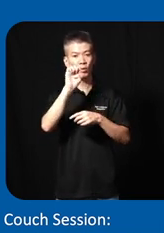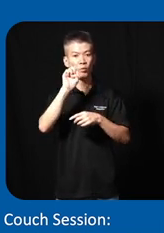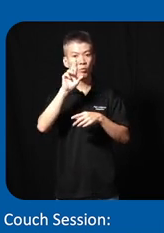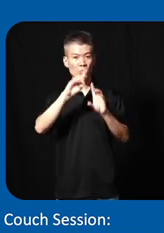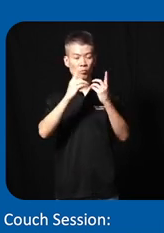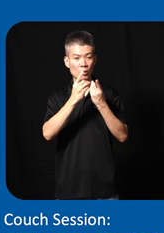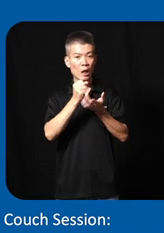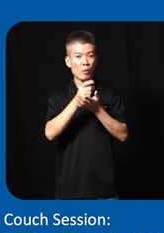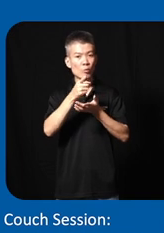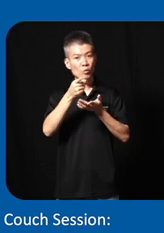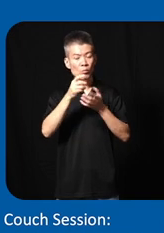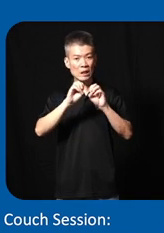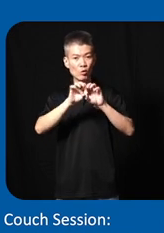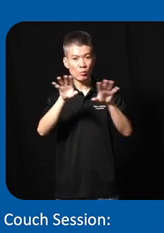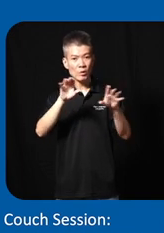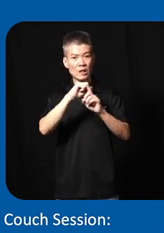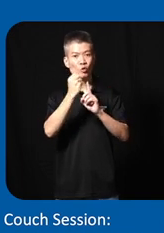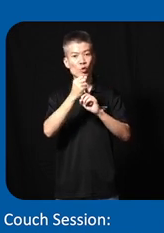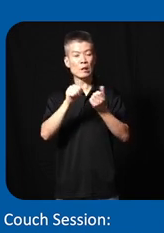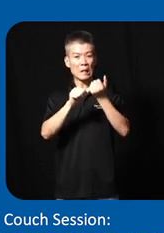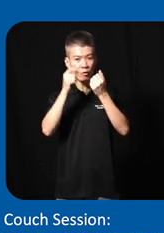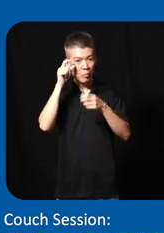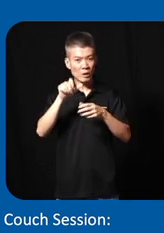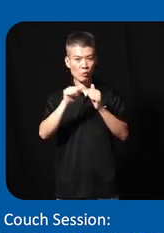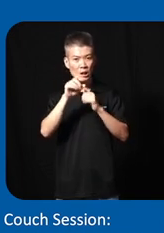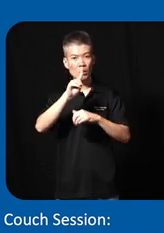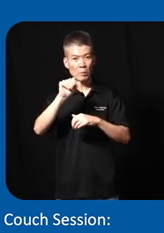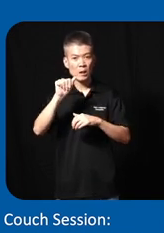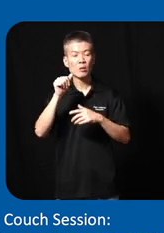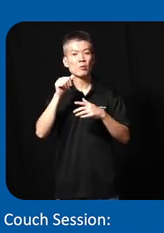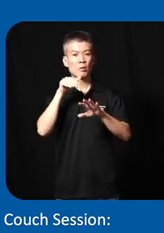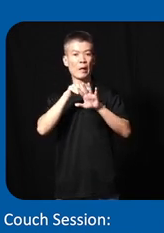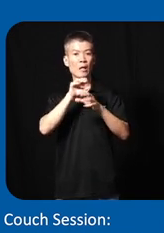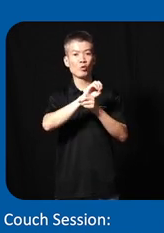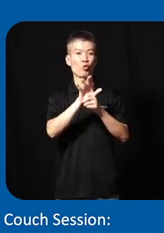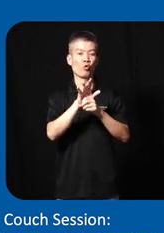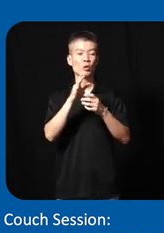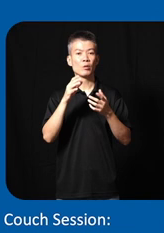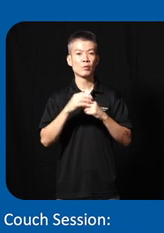help them distribute uh social aid for person with disability during covid-19 pandemic and a